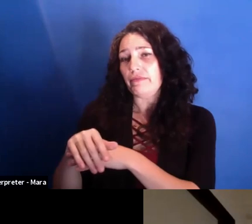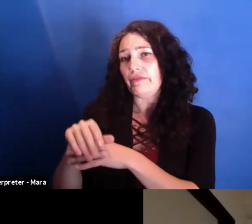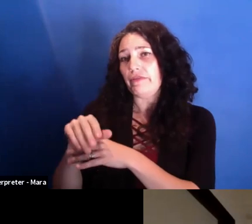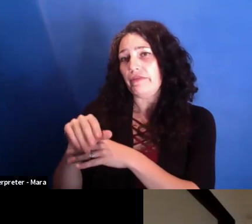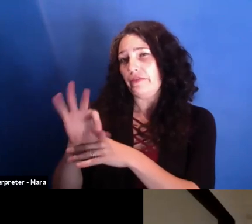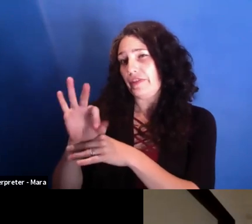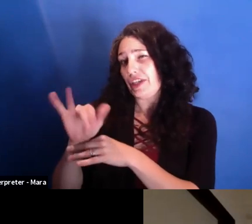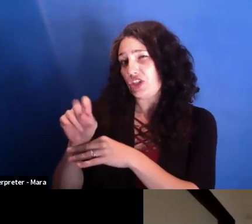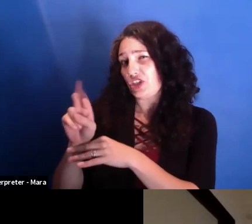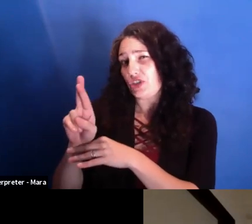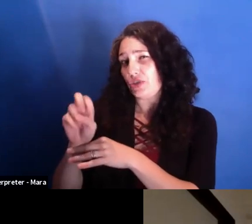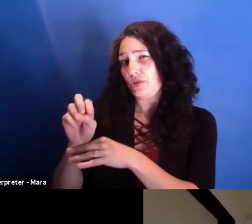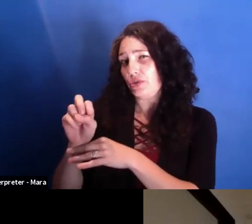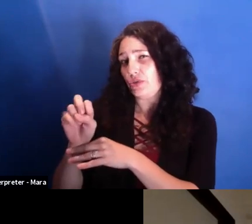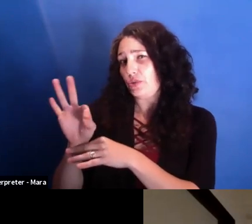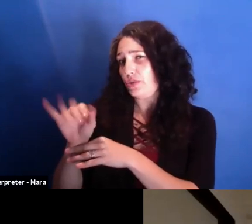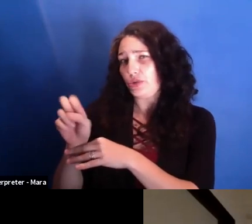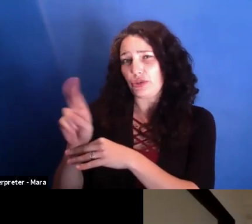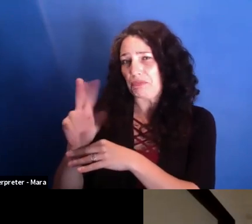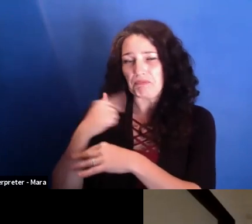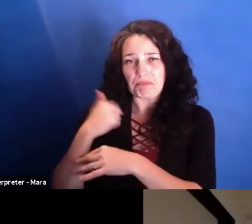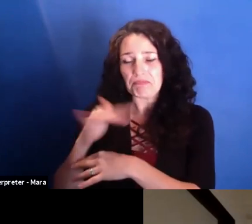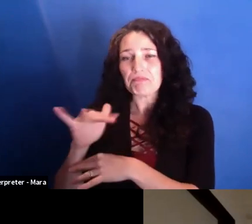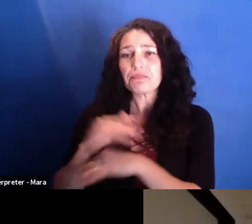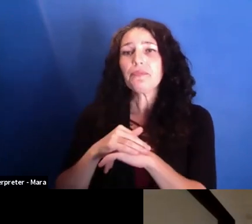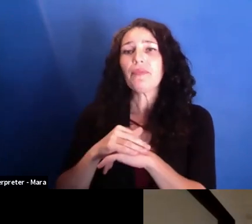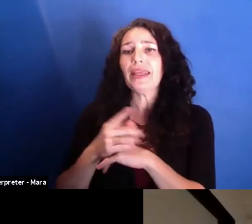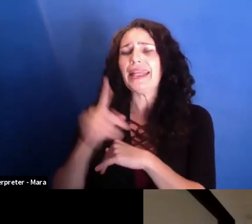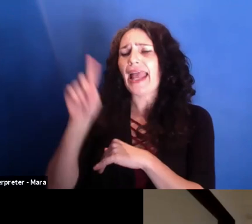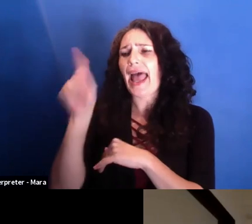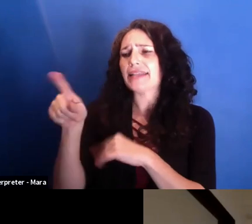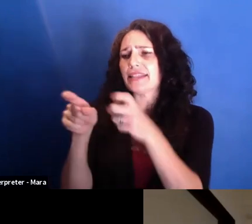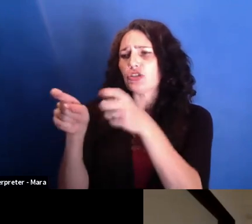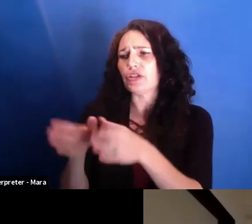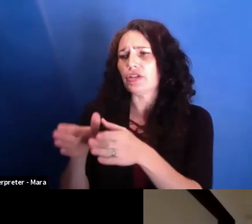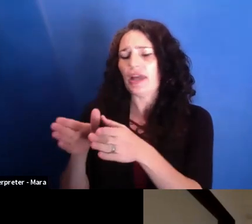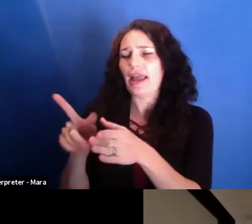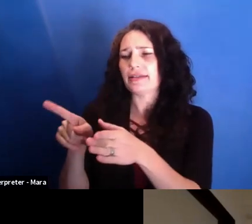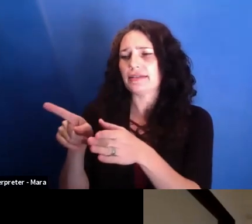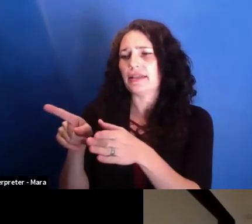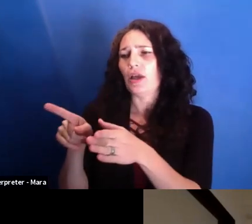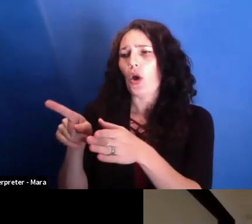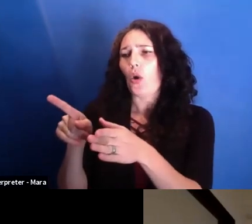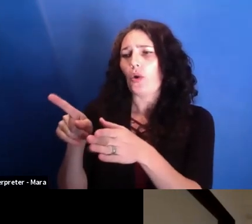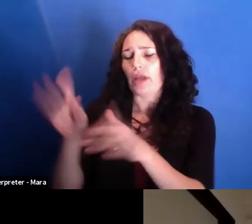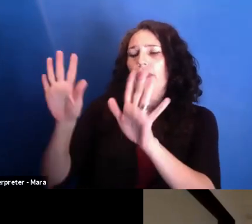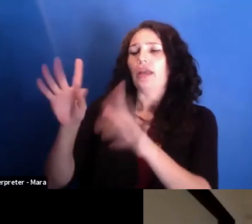And I asked him, like, when the director is doing the blocking, what are you actually doing? What's your job there?